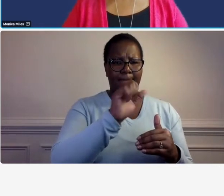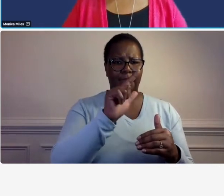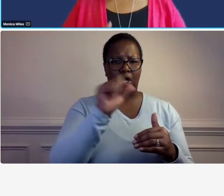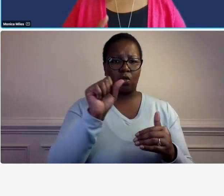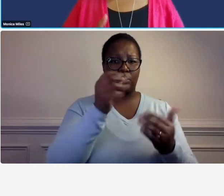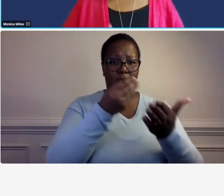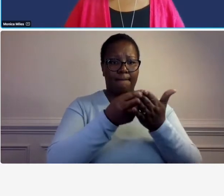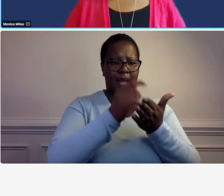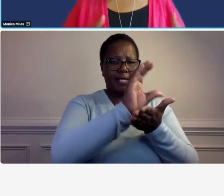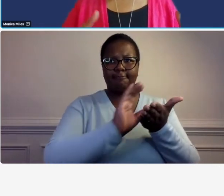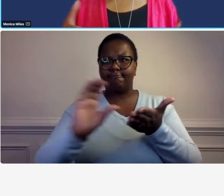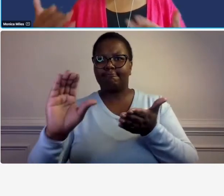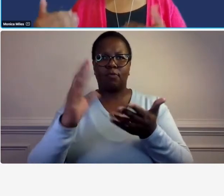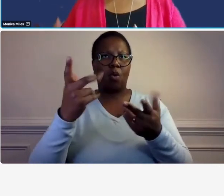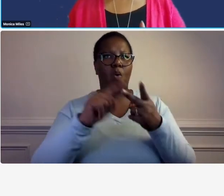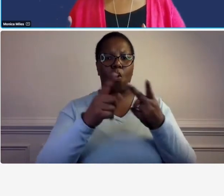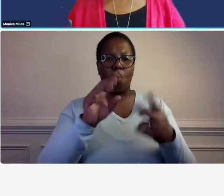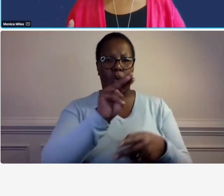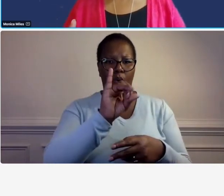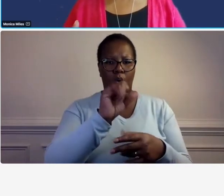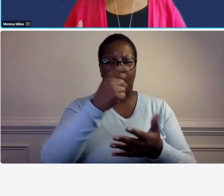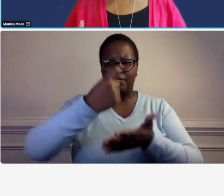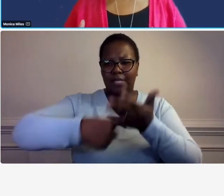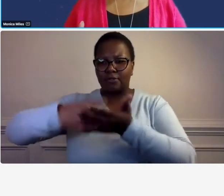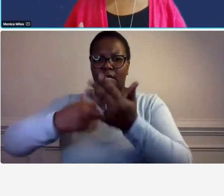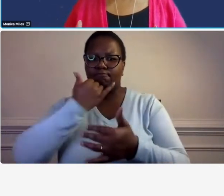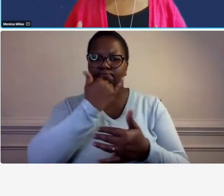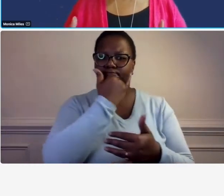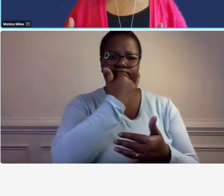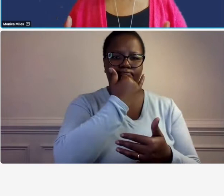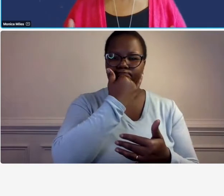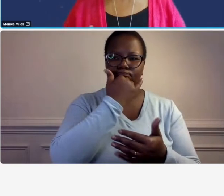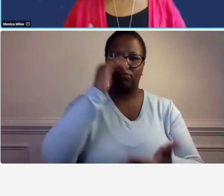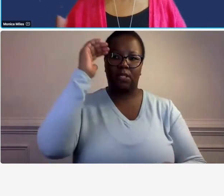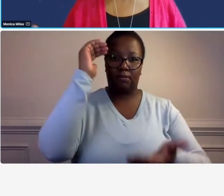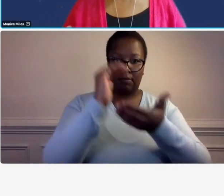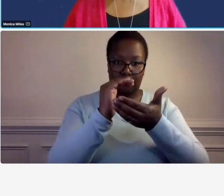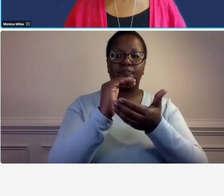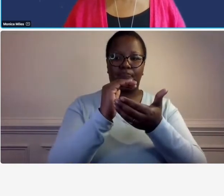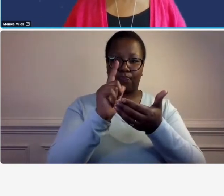you'll do that and we'll see later on that um you know internal controls are essential to any